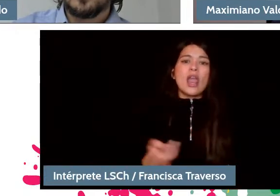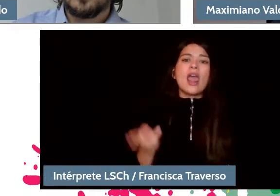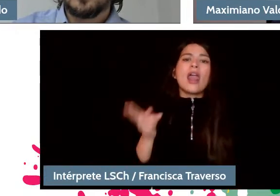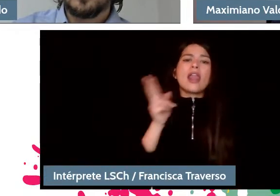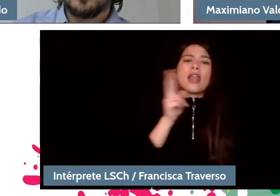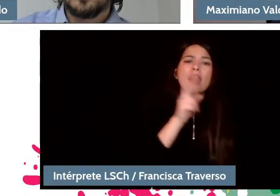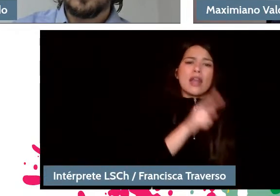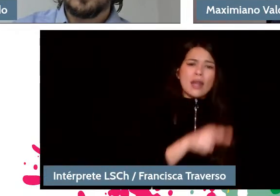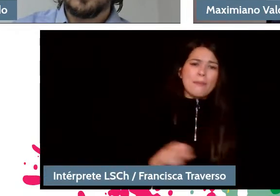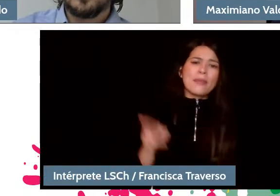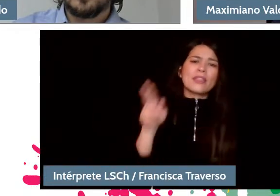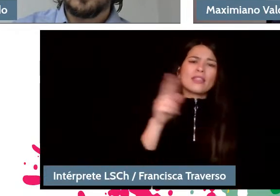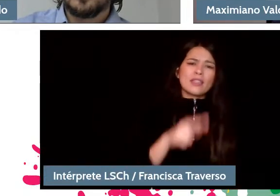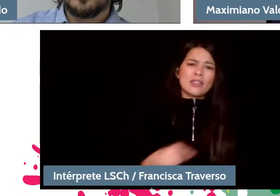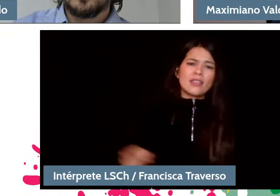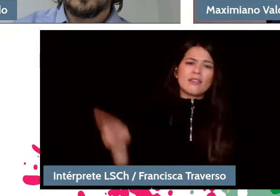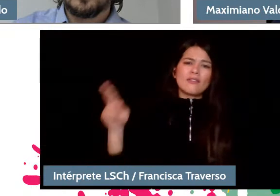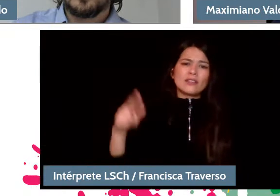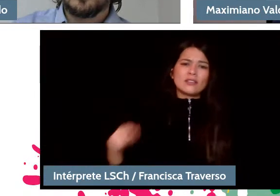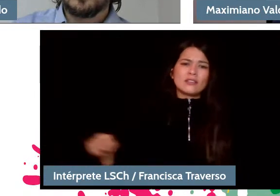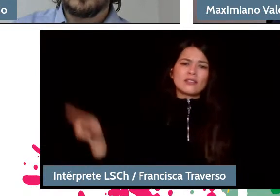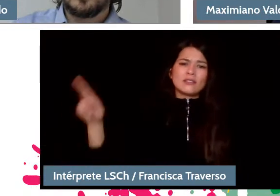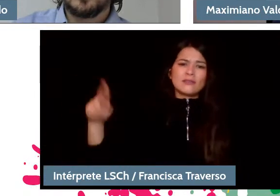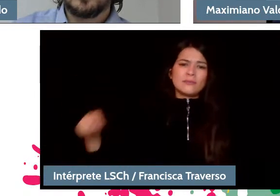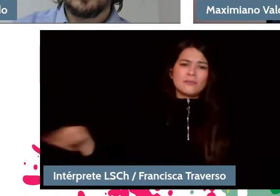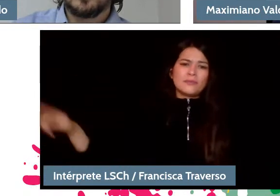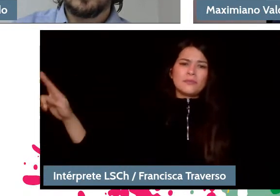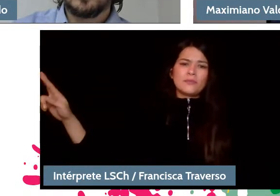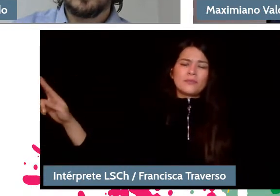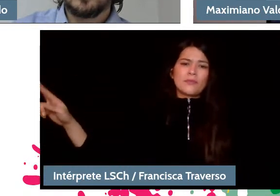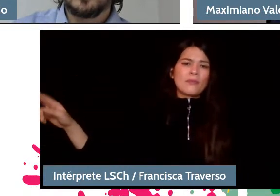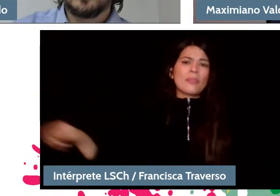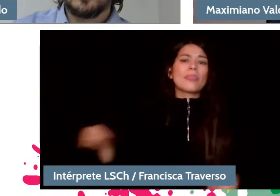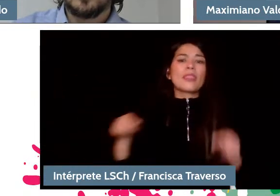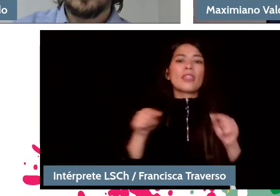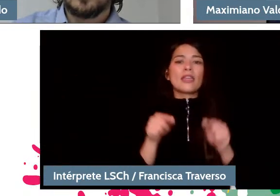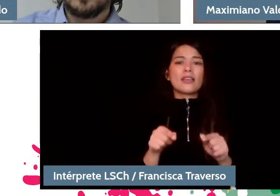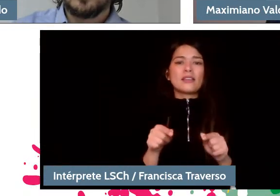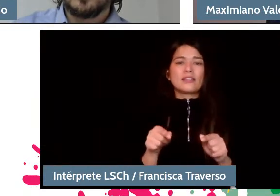and fulfill a function that is to produce an effect on the feeling.